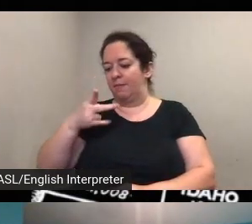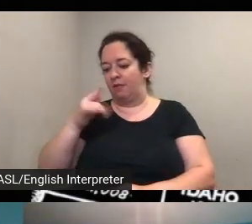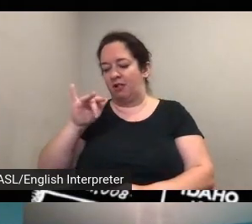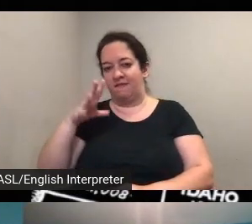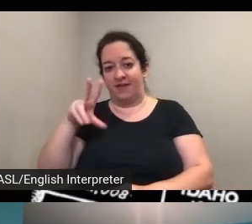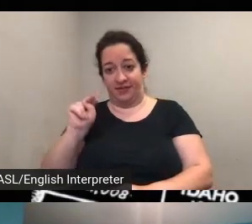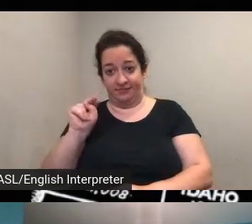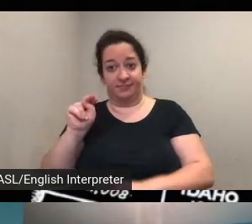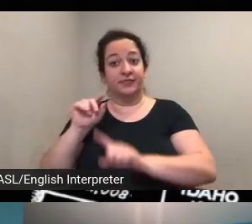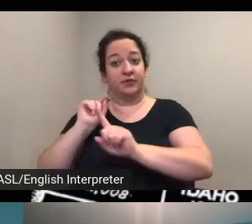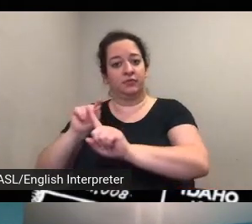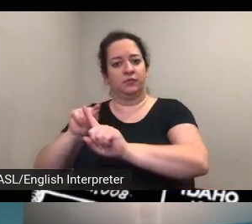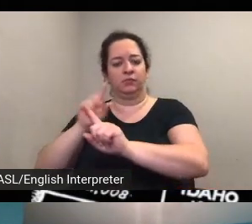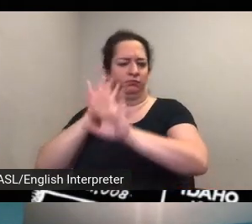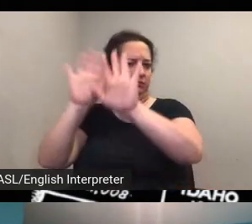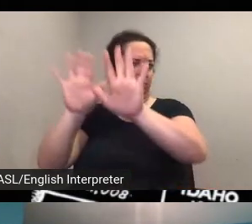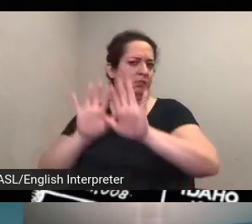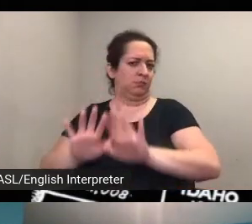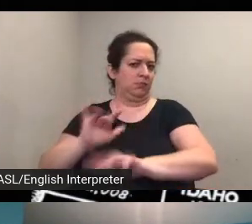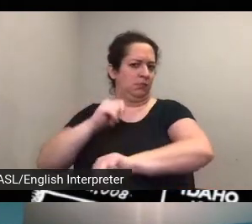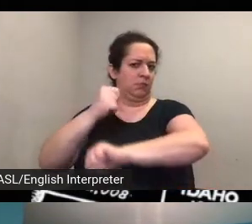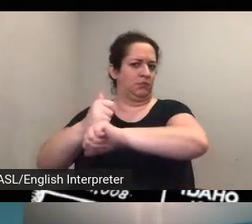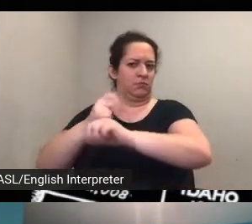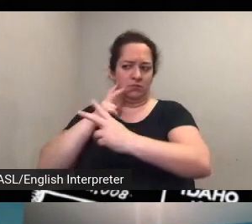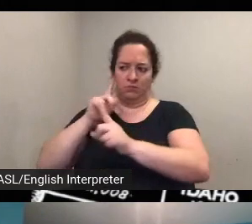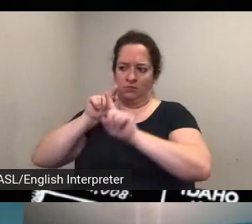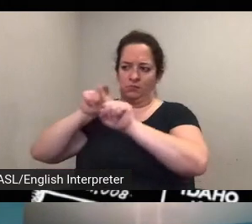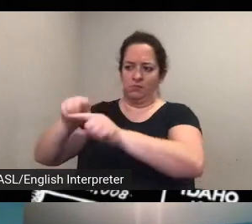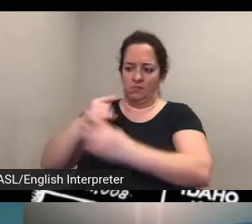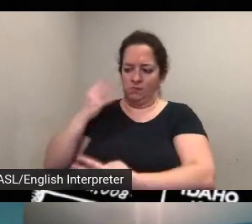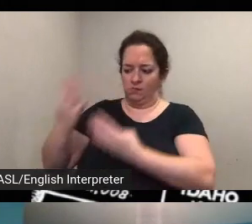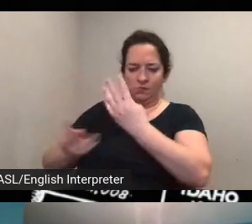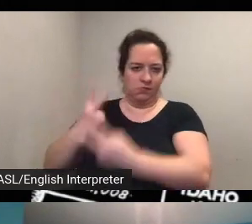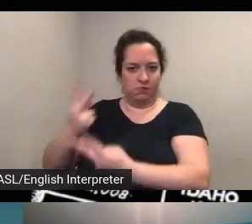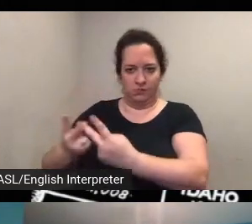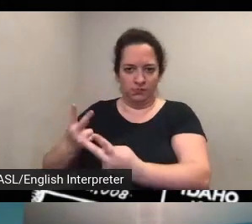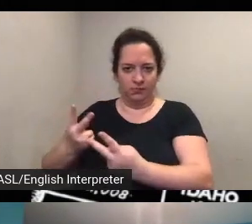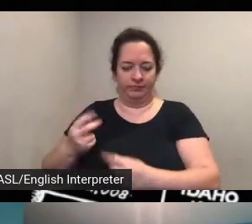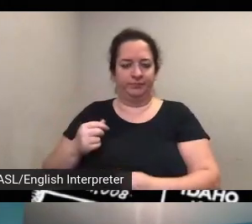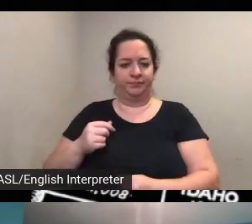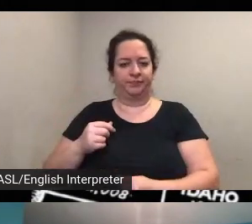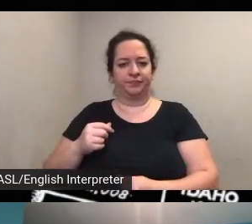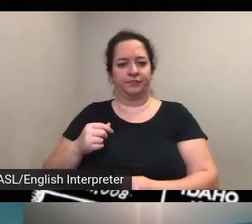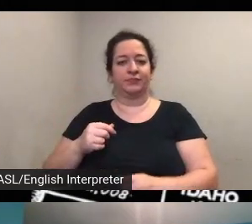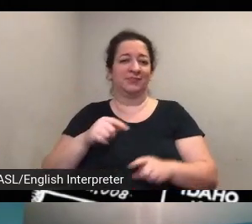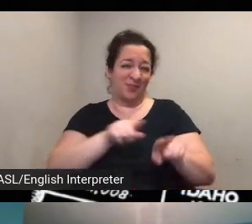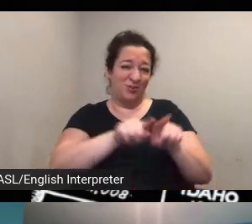uh site to visit um as as a seneca falls and in other places